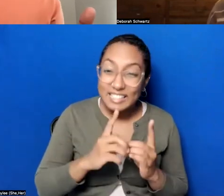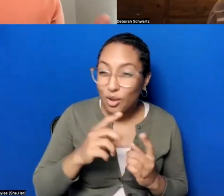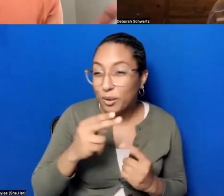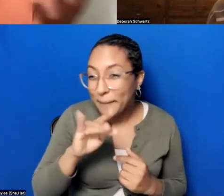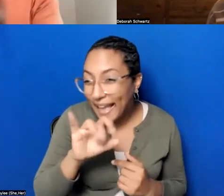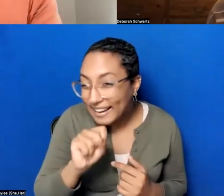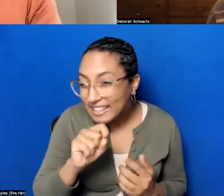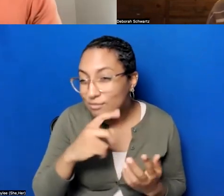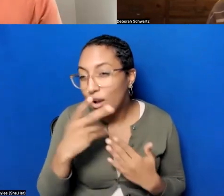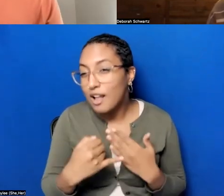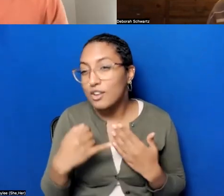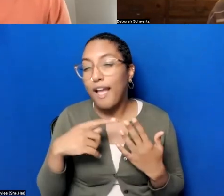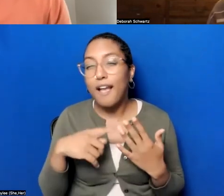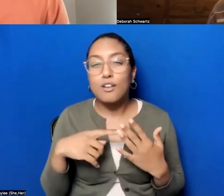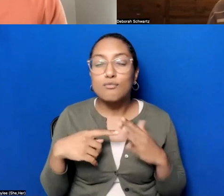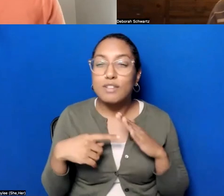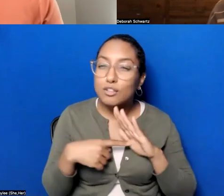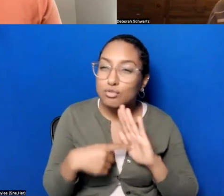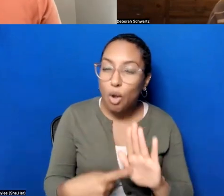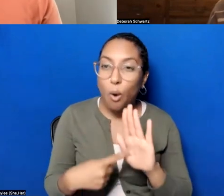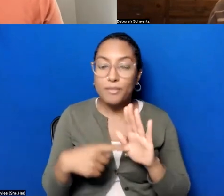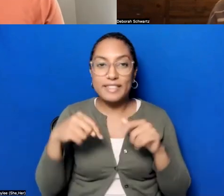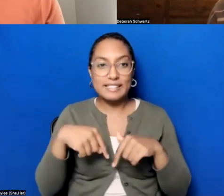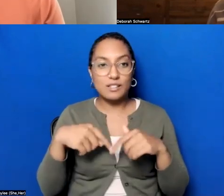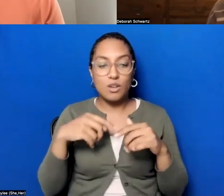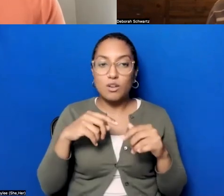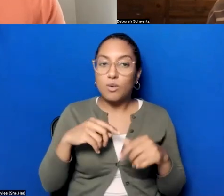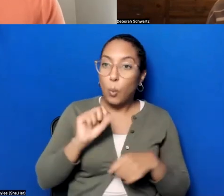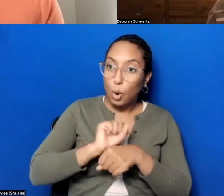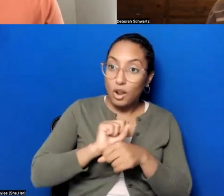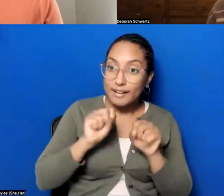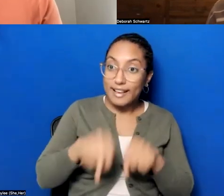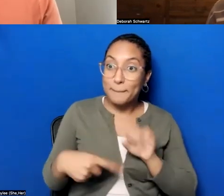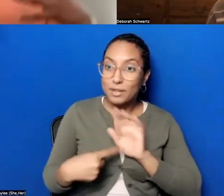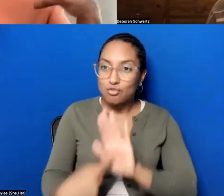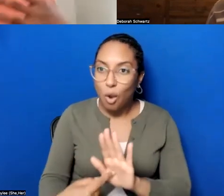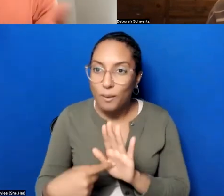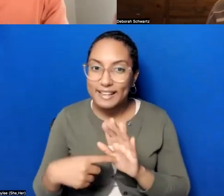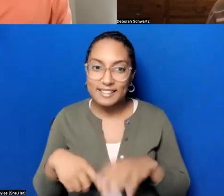allowed this work to come into the classrooms, and also the kinds of exhibitions that immerse